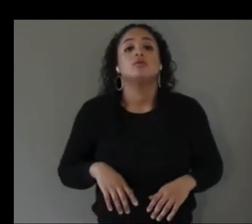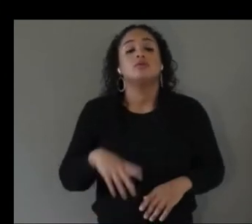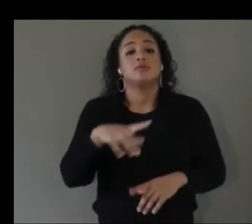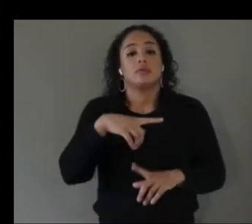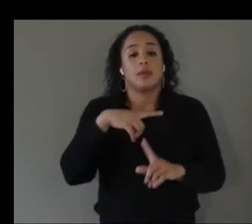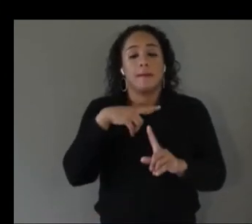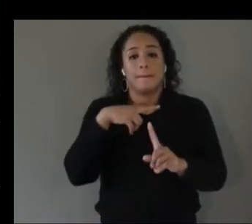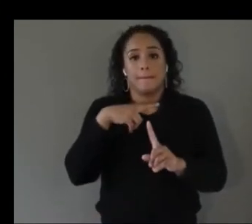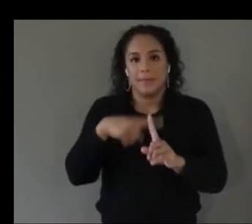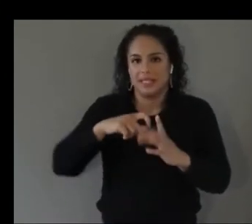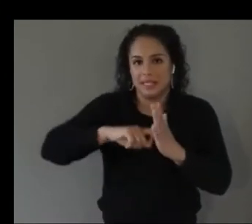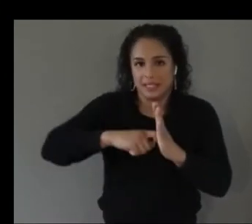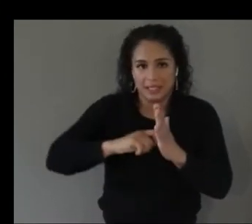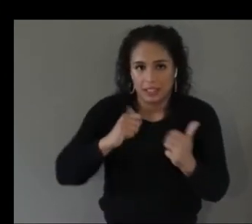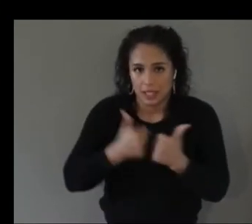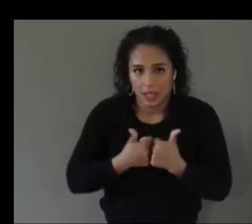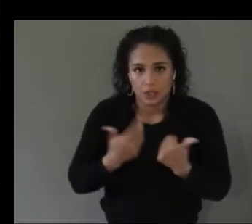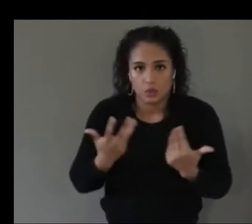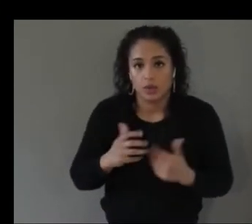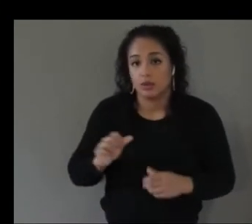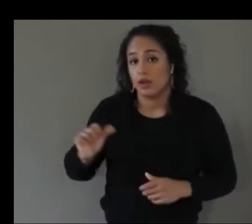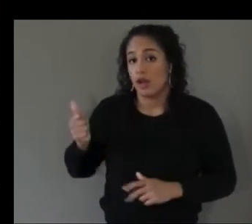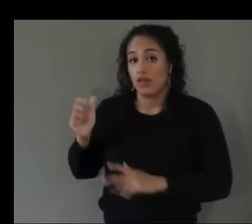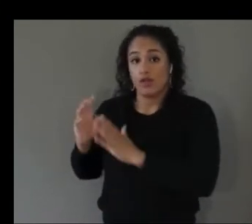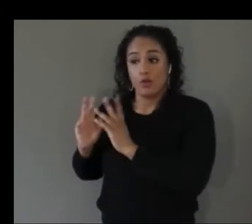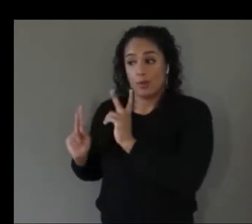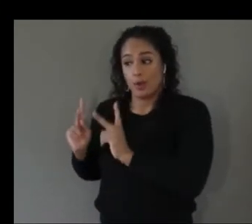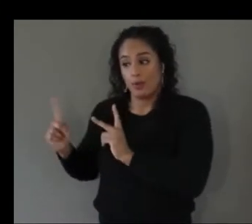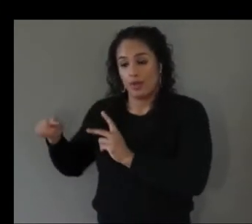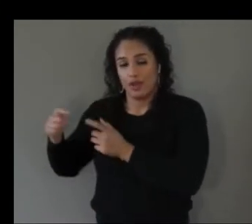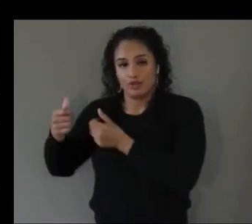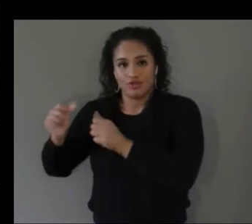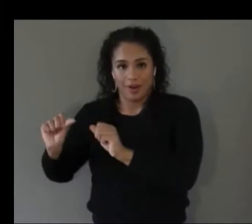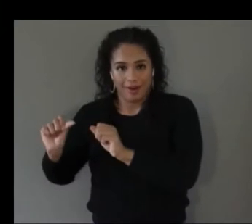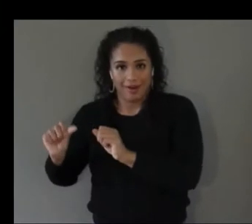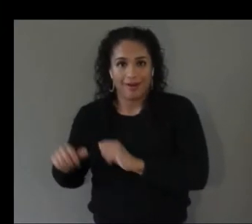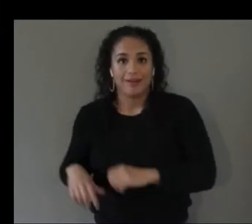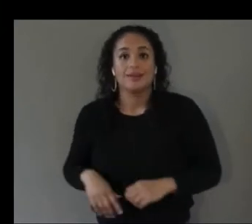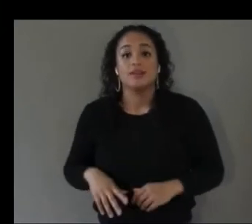so like the student who worked with me on this he's now at microsoft myself we were able to